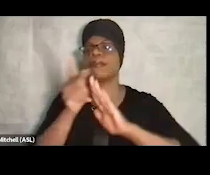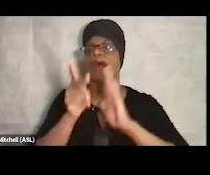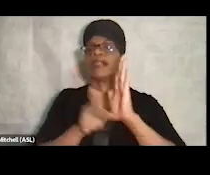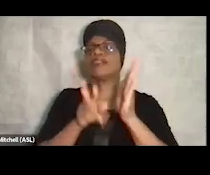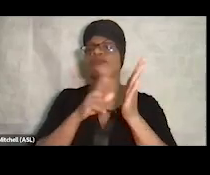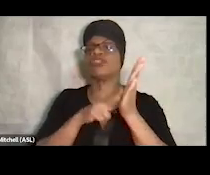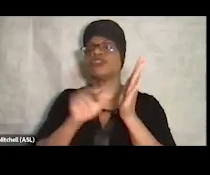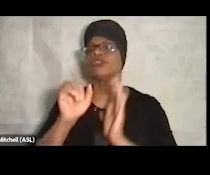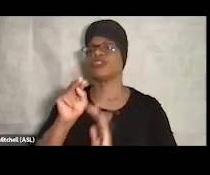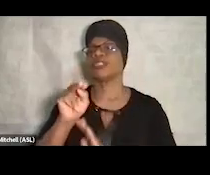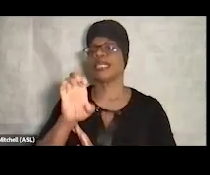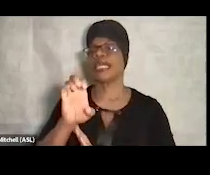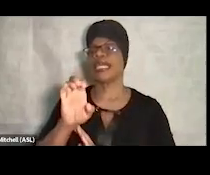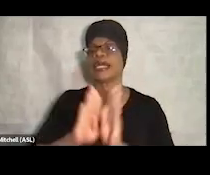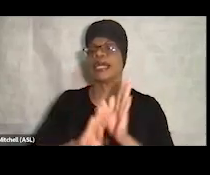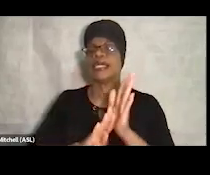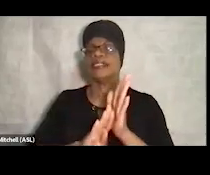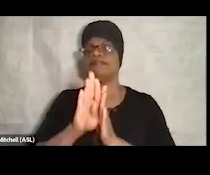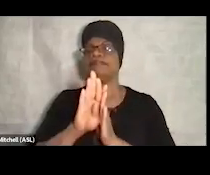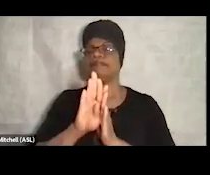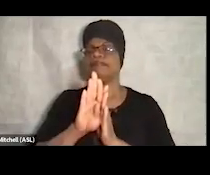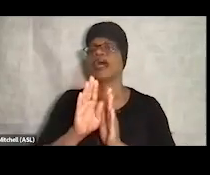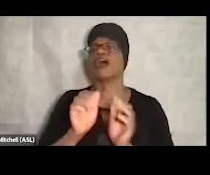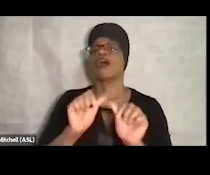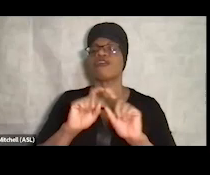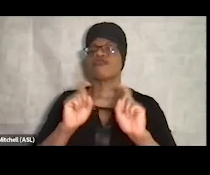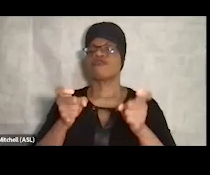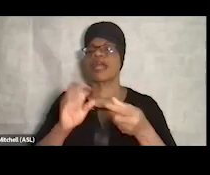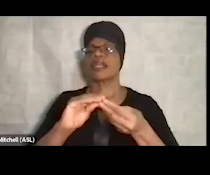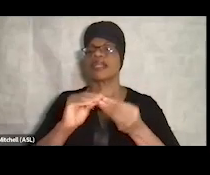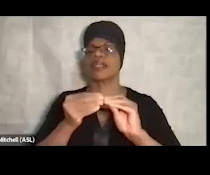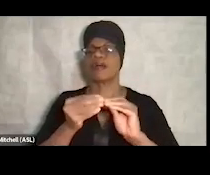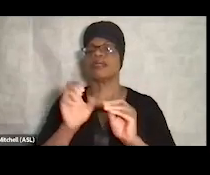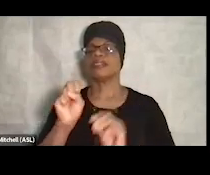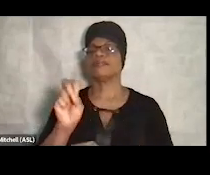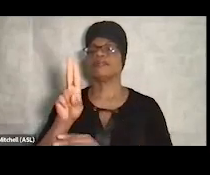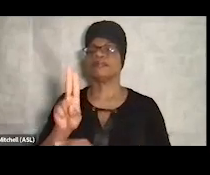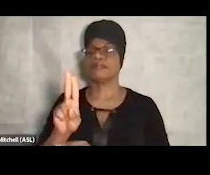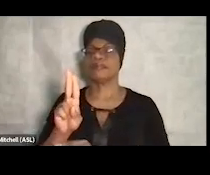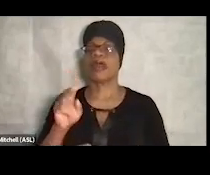and developed under this grant number from the Substance Abuse and Mental Health Services Administration,